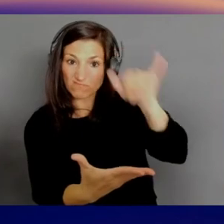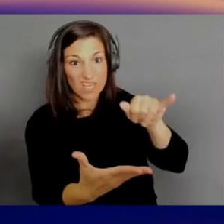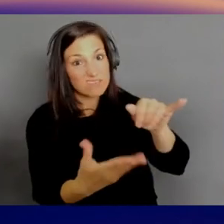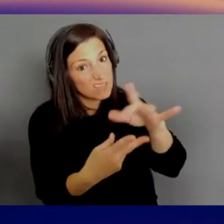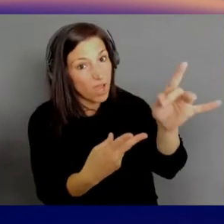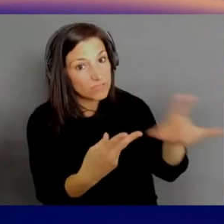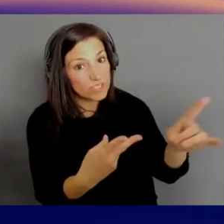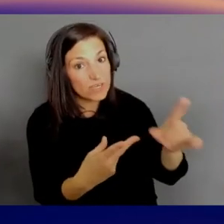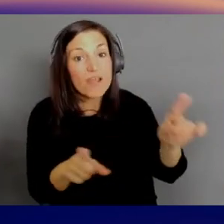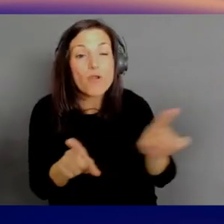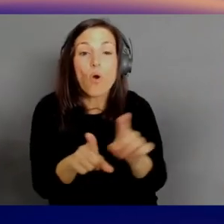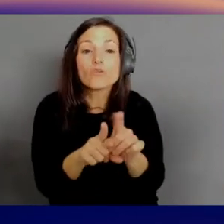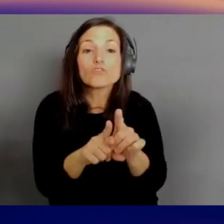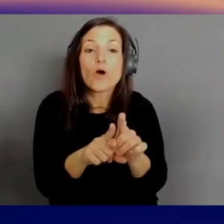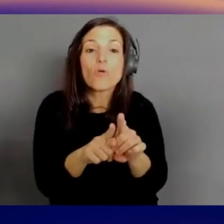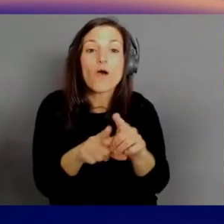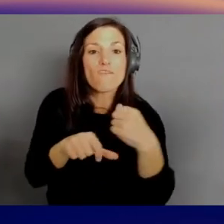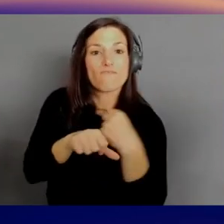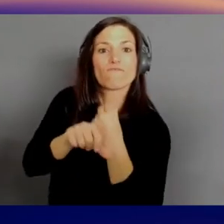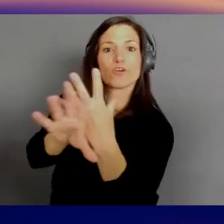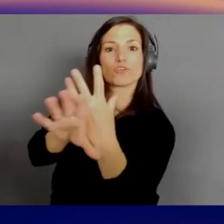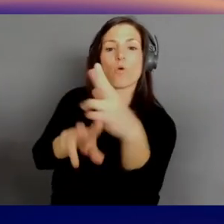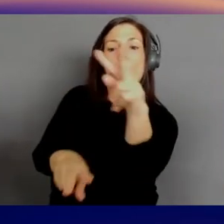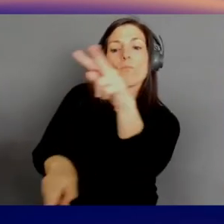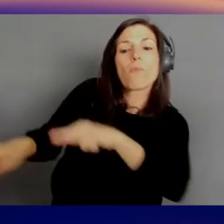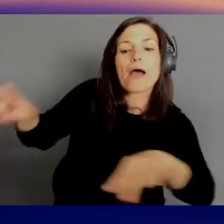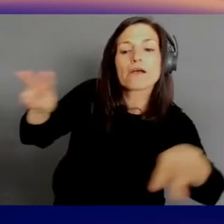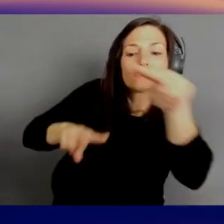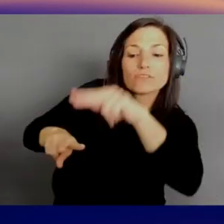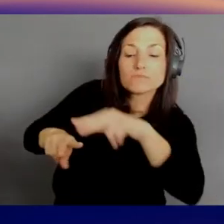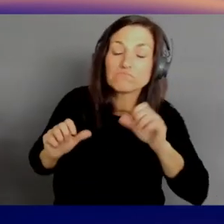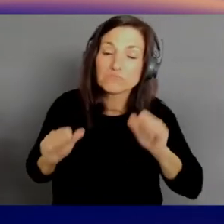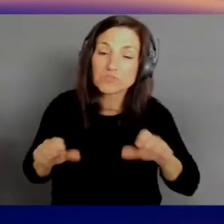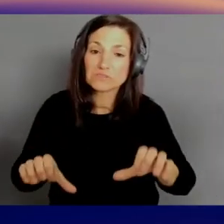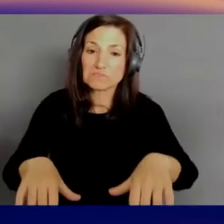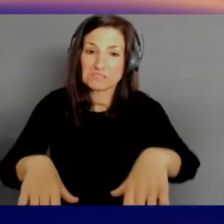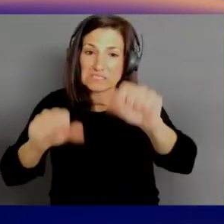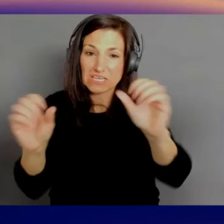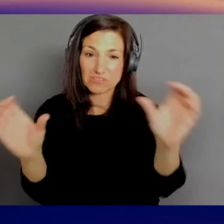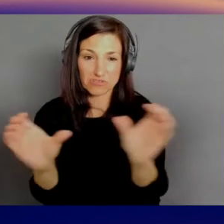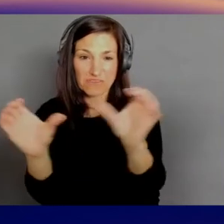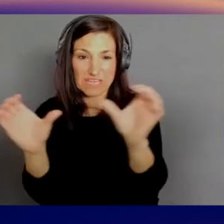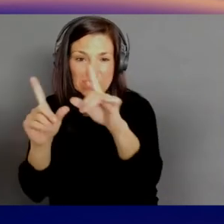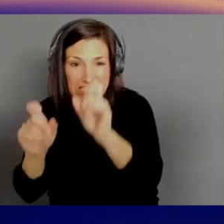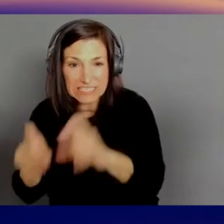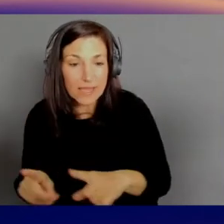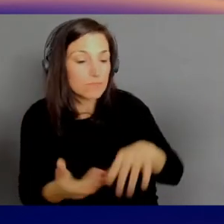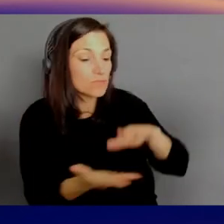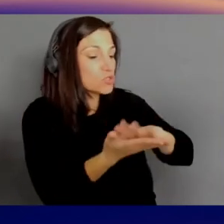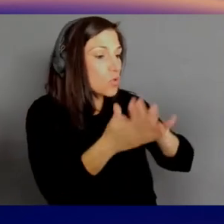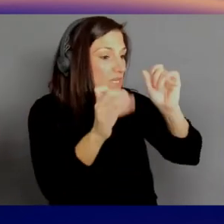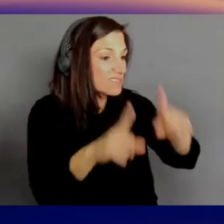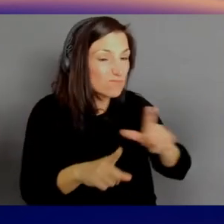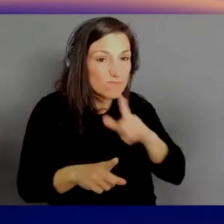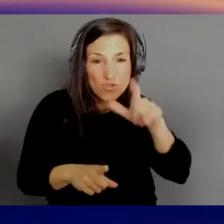so you can take certification exams, school exams, and you don't have to have a physical proctor in the room. And the proctors can get scaled